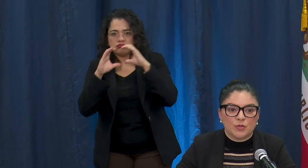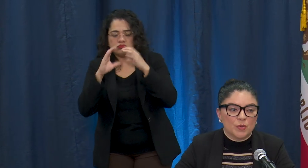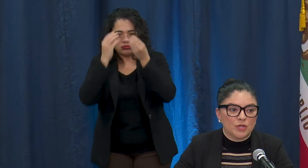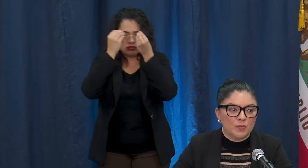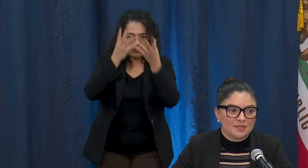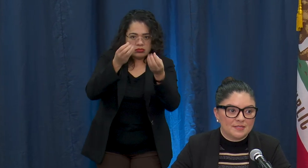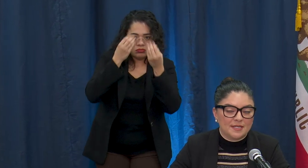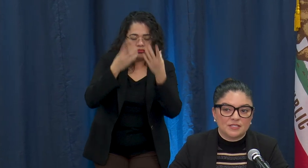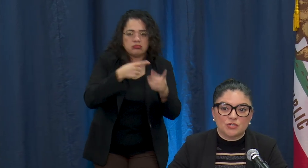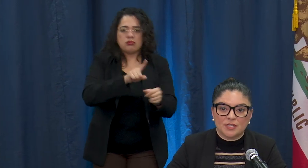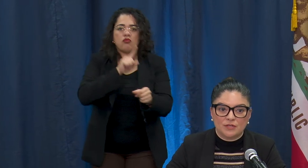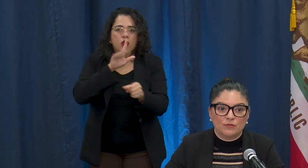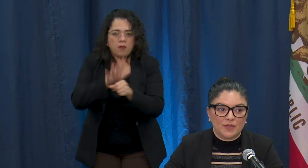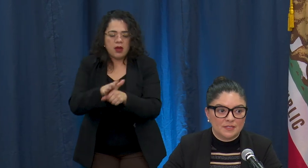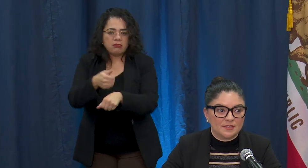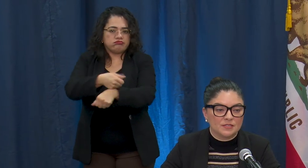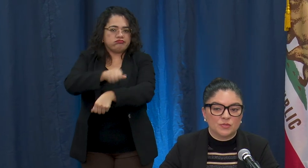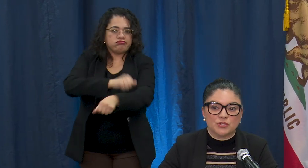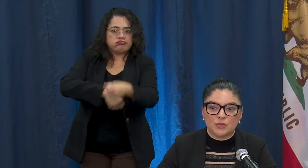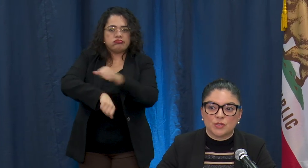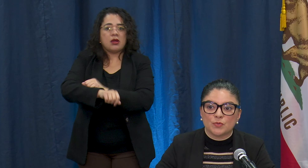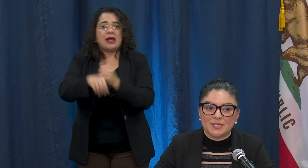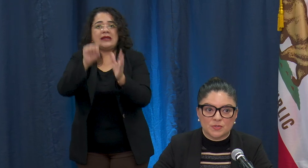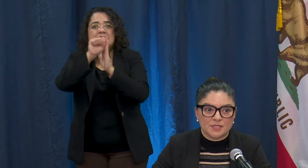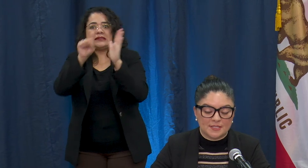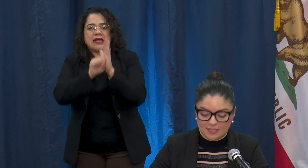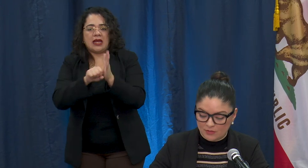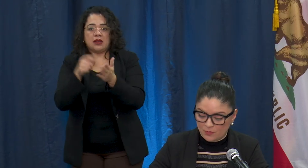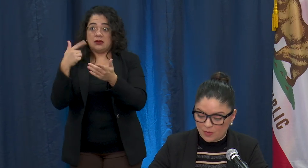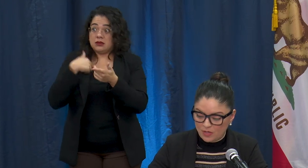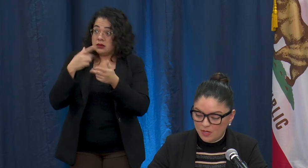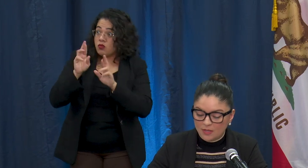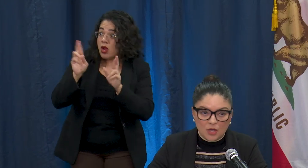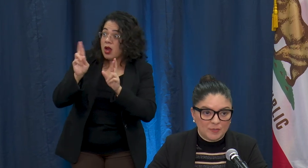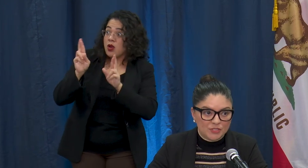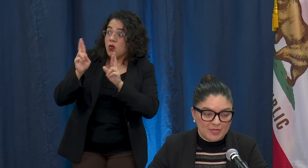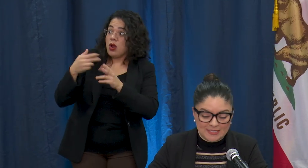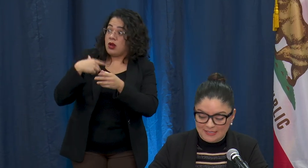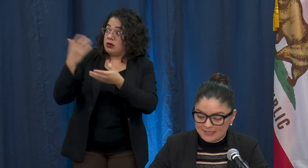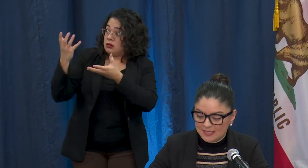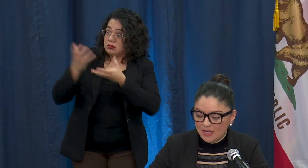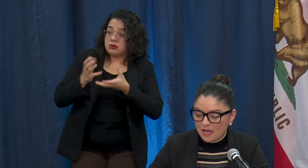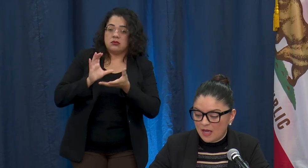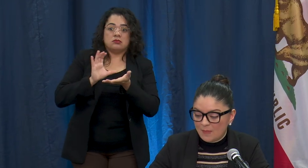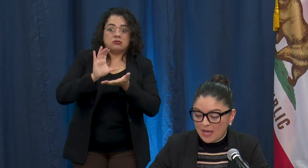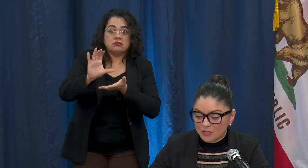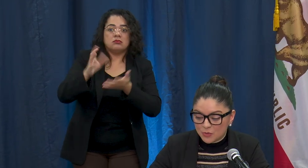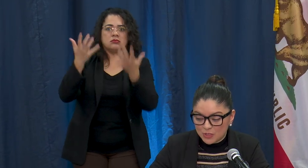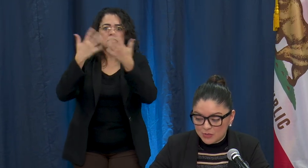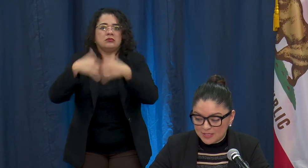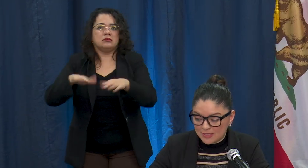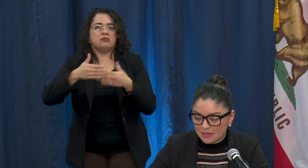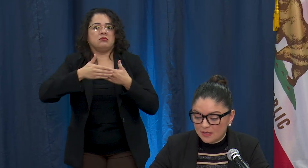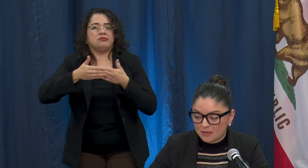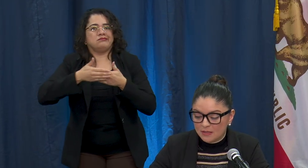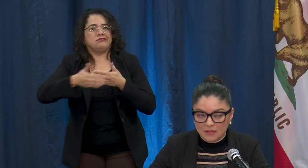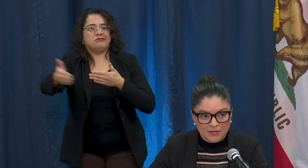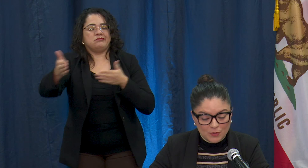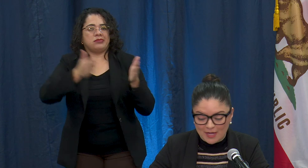they're working with the state to draw down funds and to ensure that there are resources here for Long Beach residents. I also want to extend a lot of gratitude